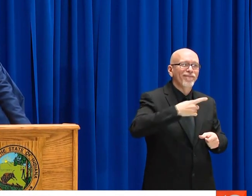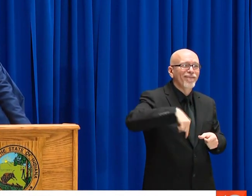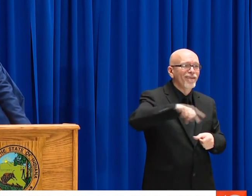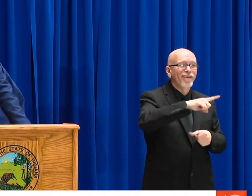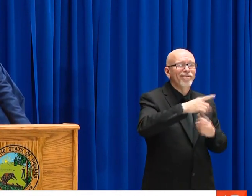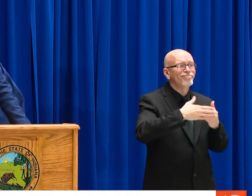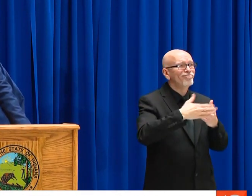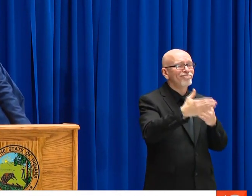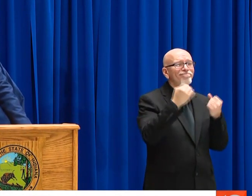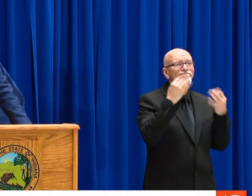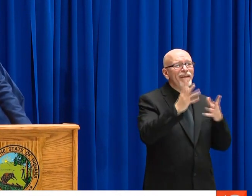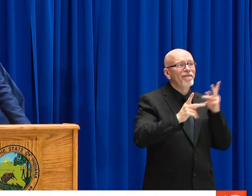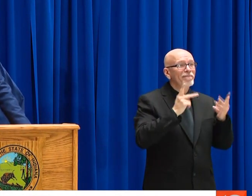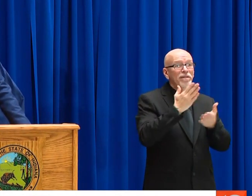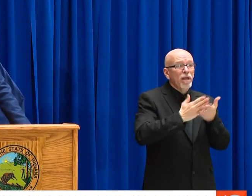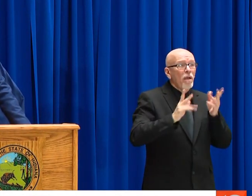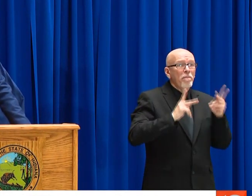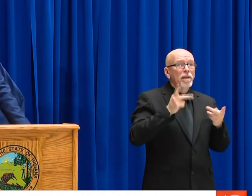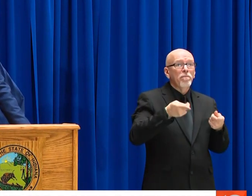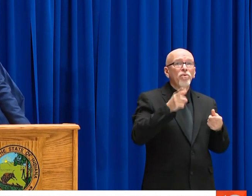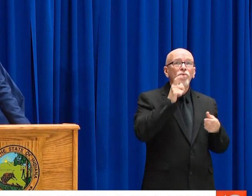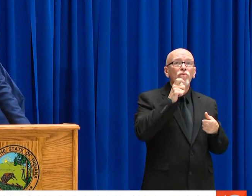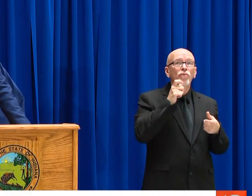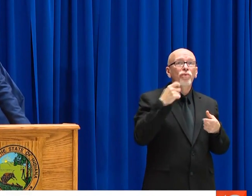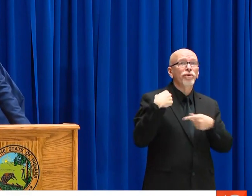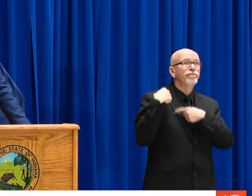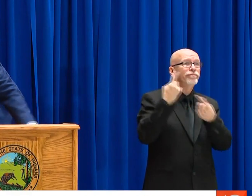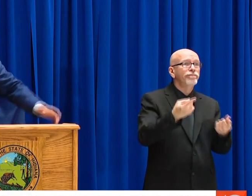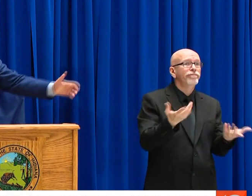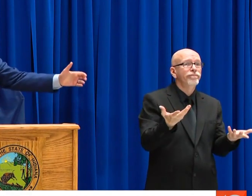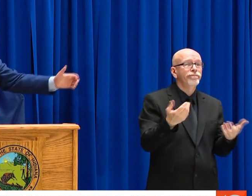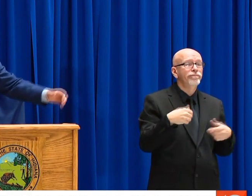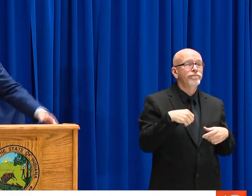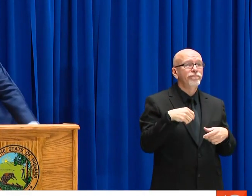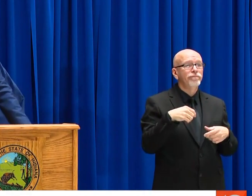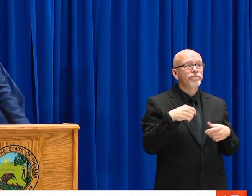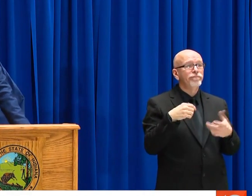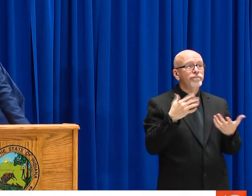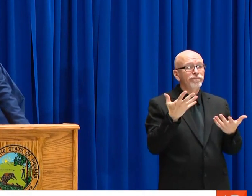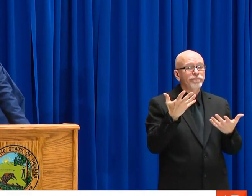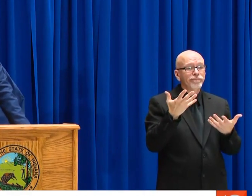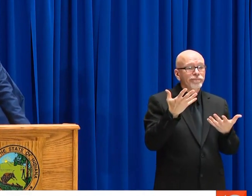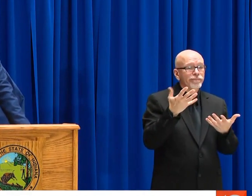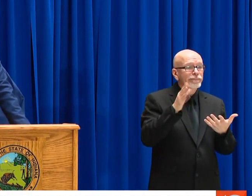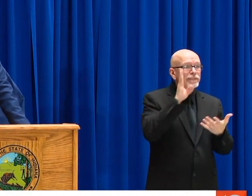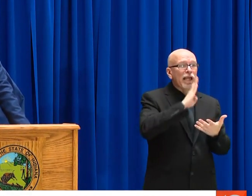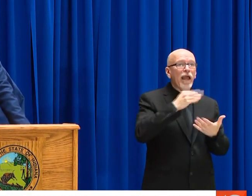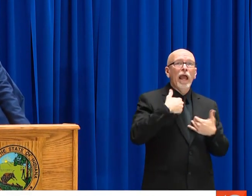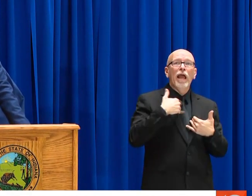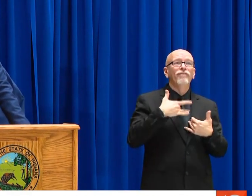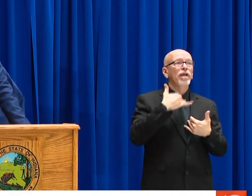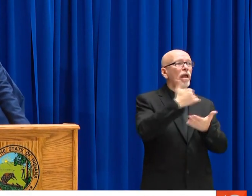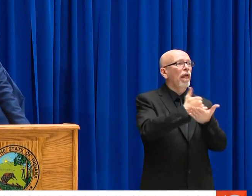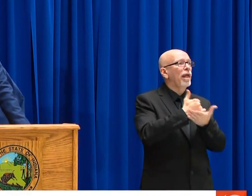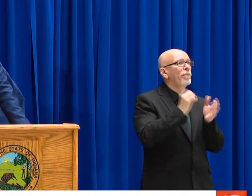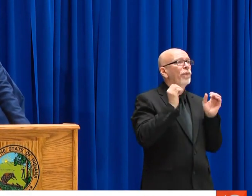IN A MOMENT OF CRISIS. WE'RE GOING TO BENEFIT AN UNTOLD